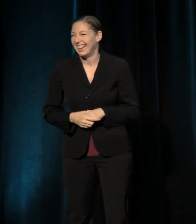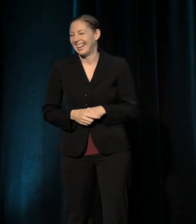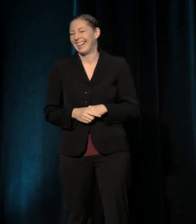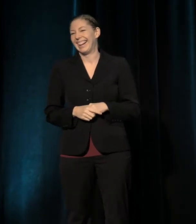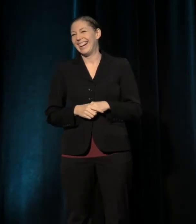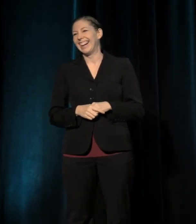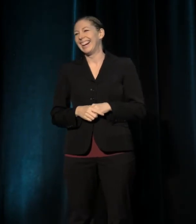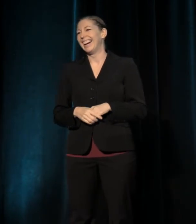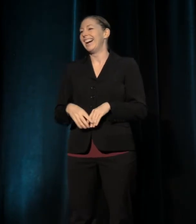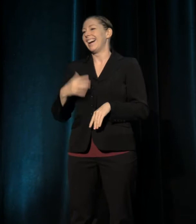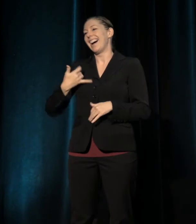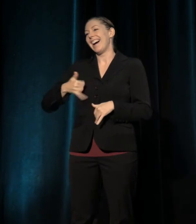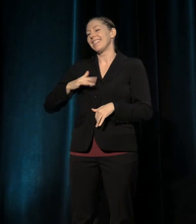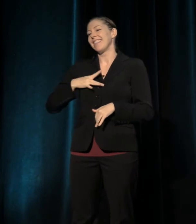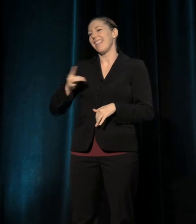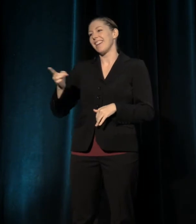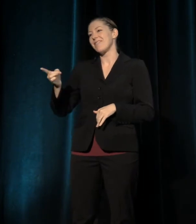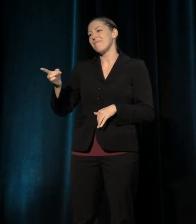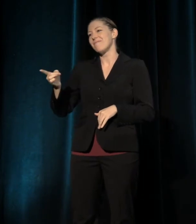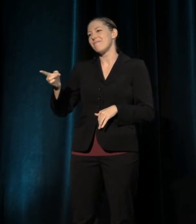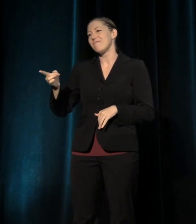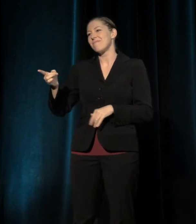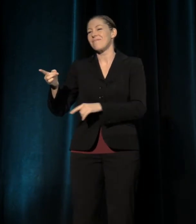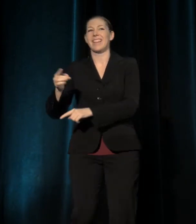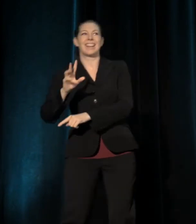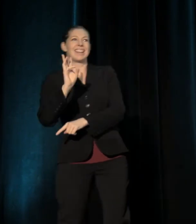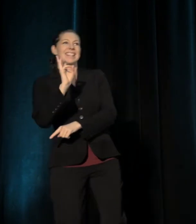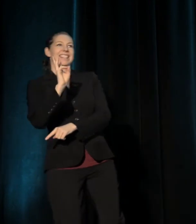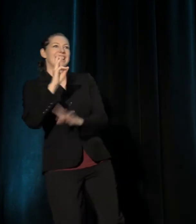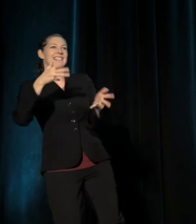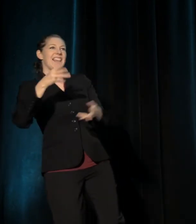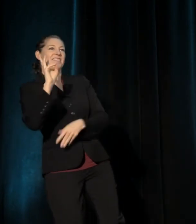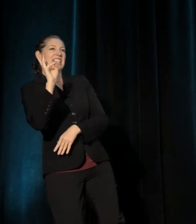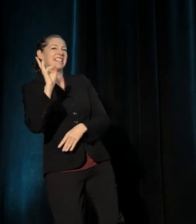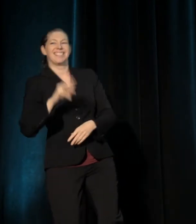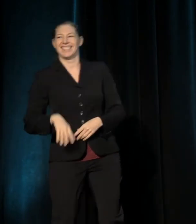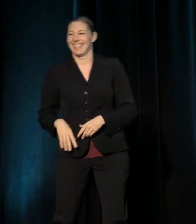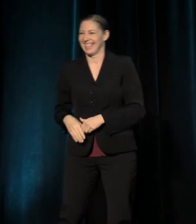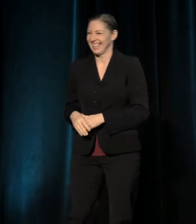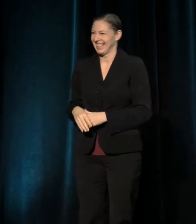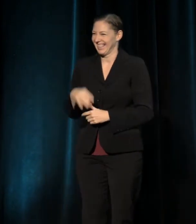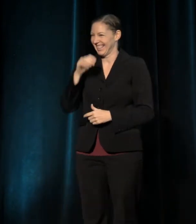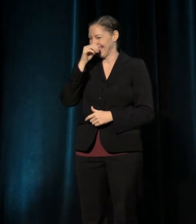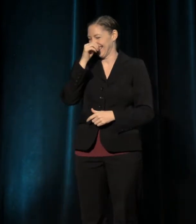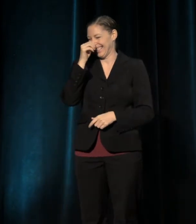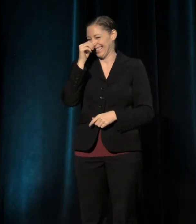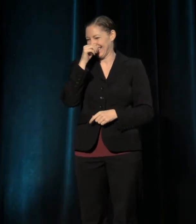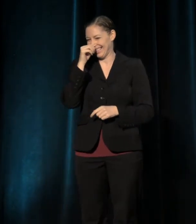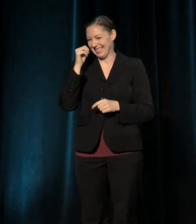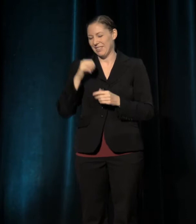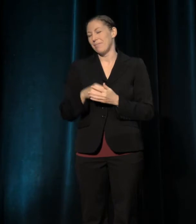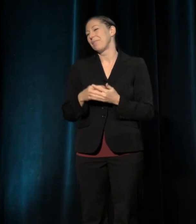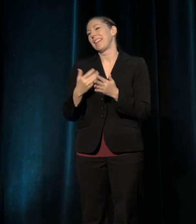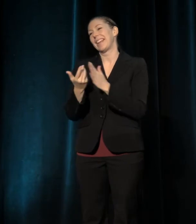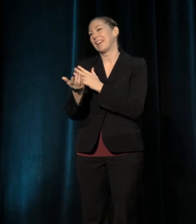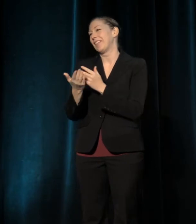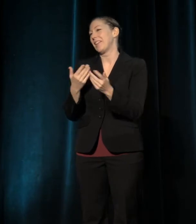And I still like her. (woman in audience) Six now. - Six. In any case, thank you, Meghan.